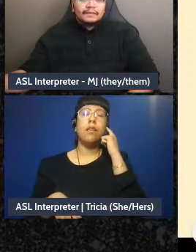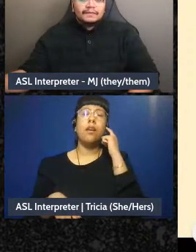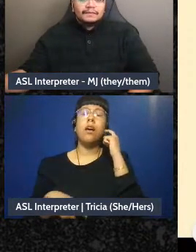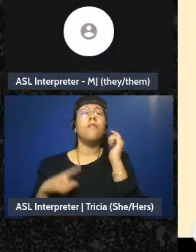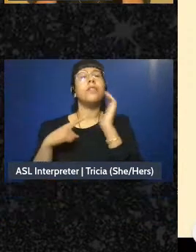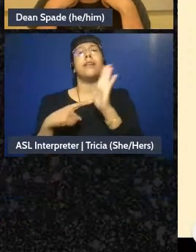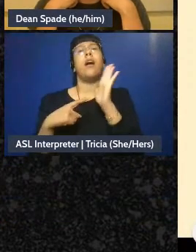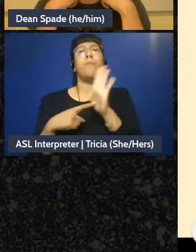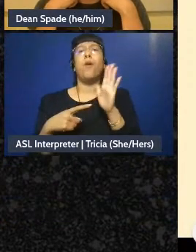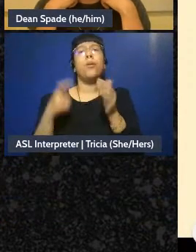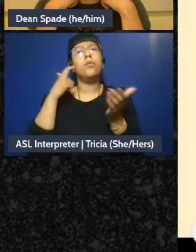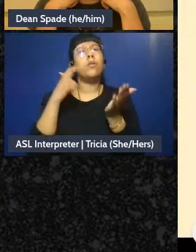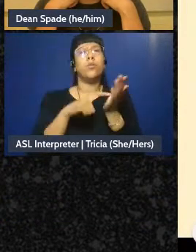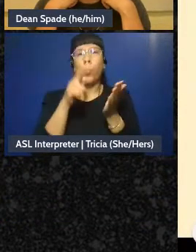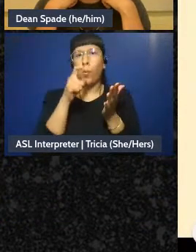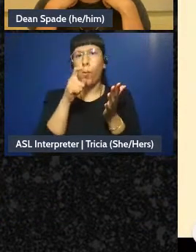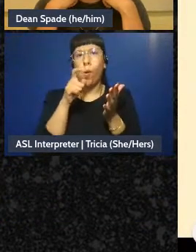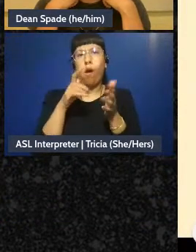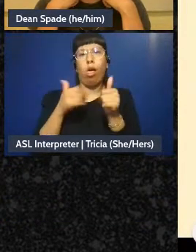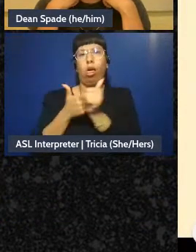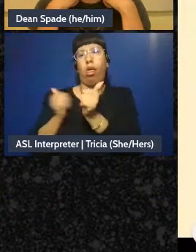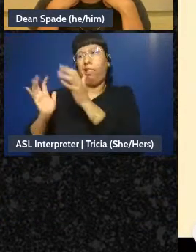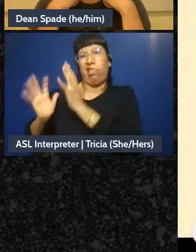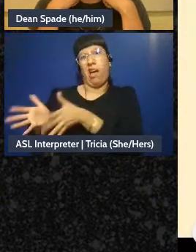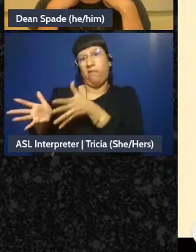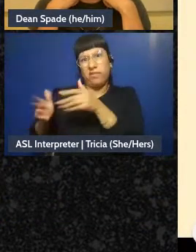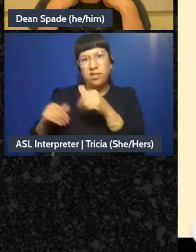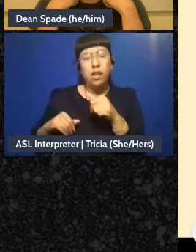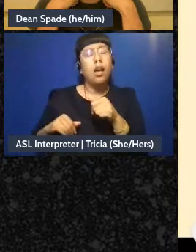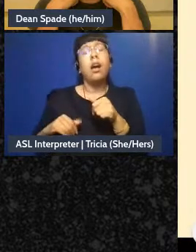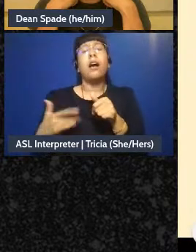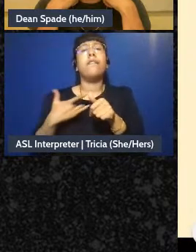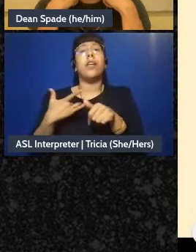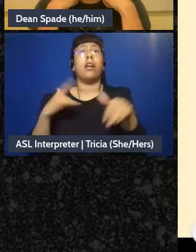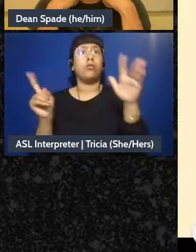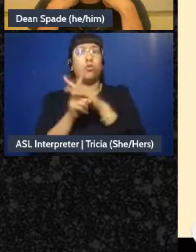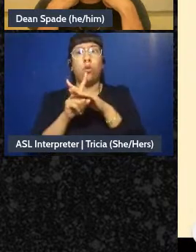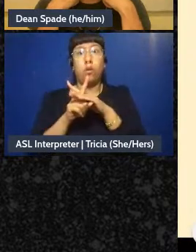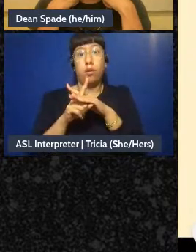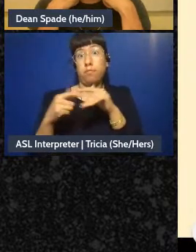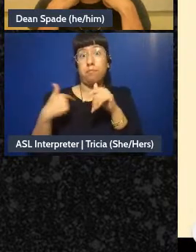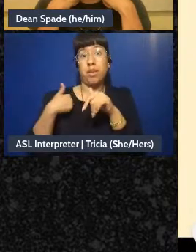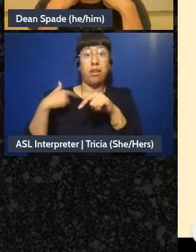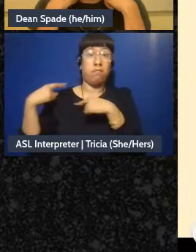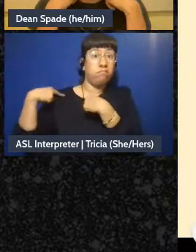the meetings in six months I shouldn't be able to show up and block the decisions, you know,